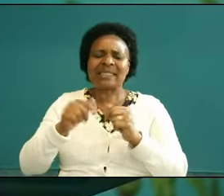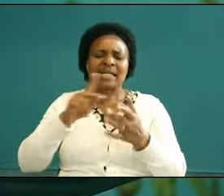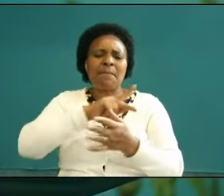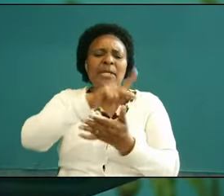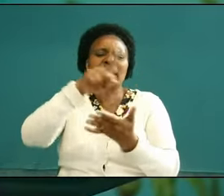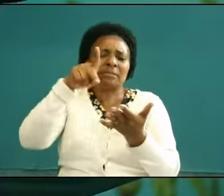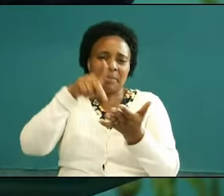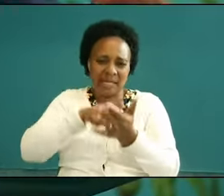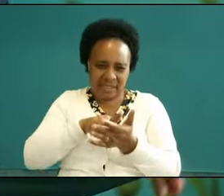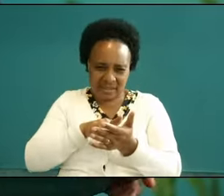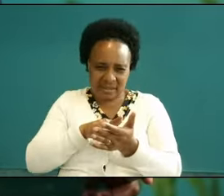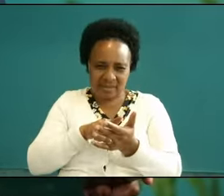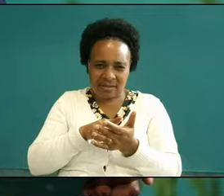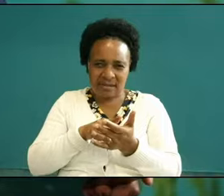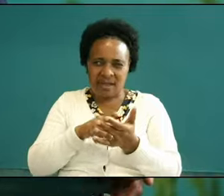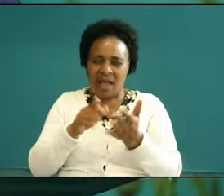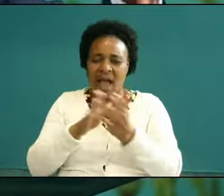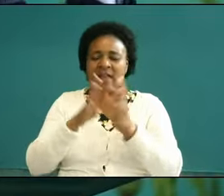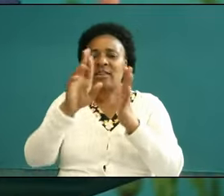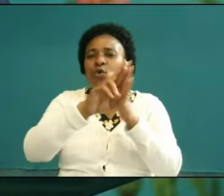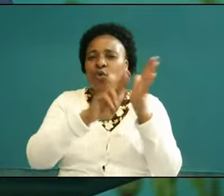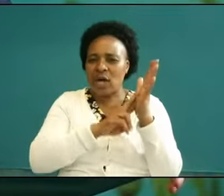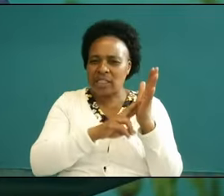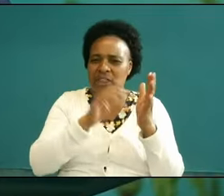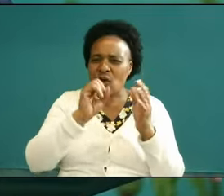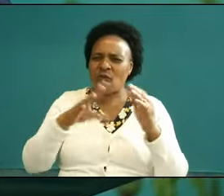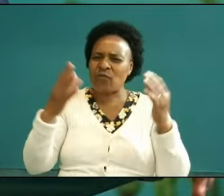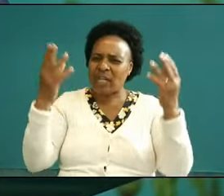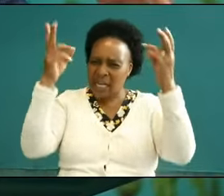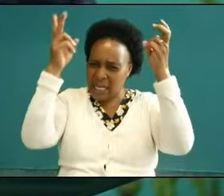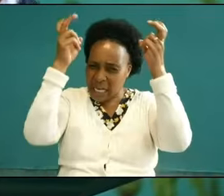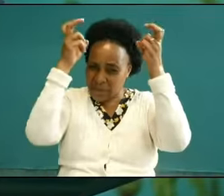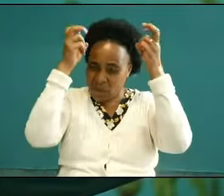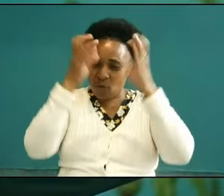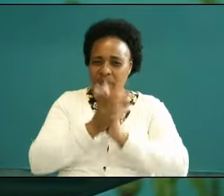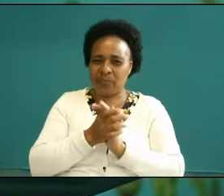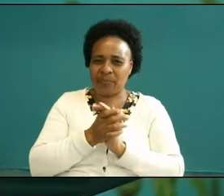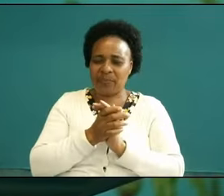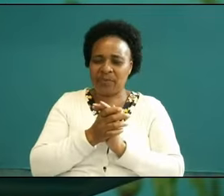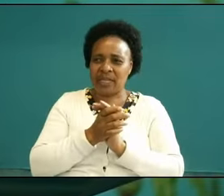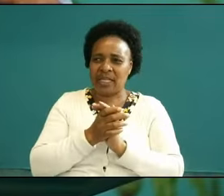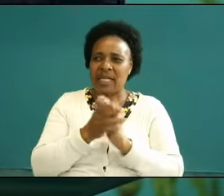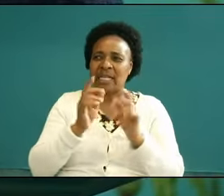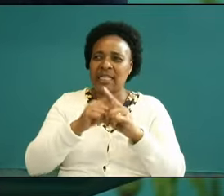the powers and with the rulers of the darkness of the world and he says not this particular